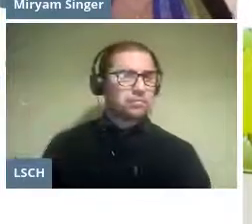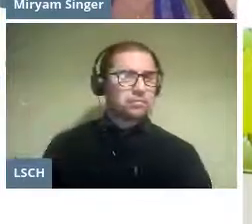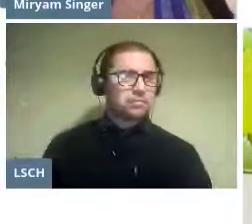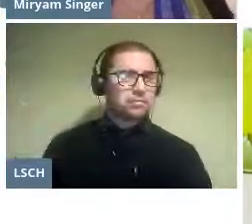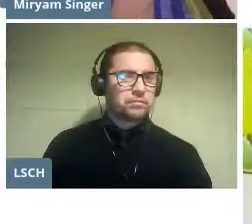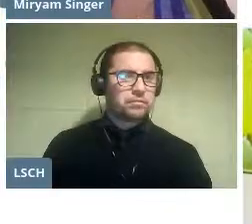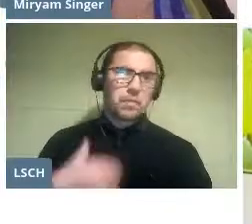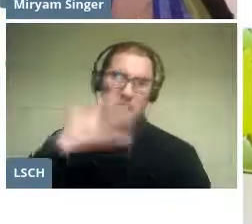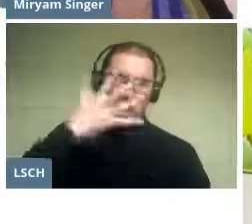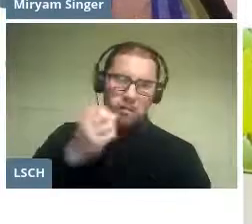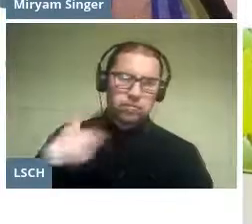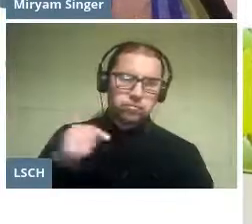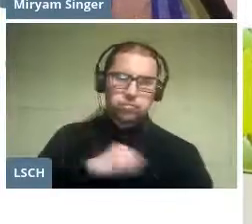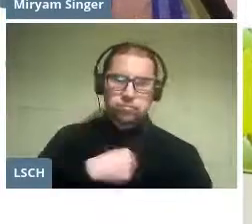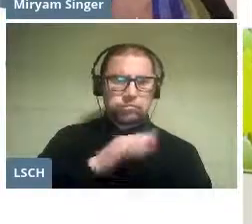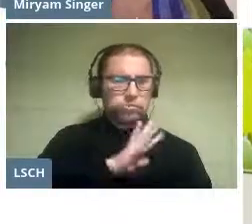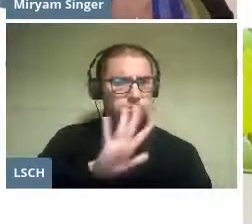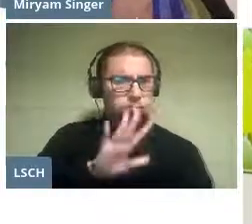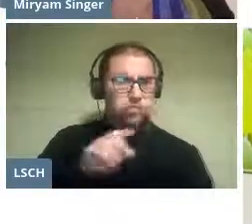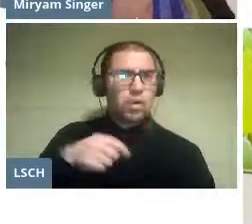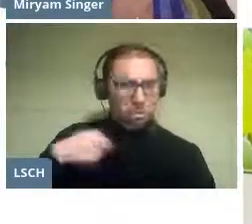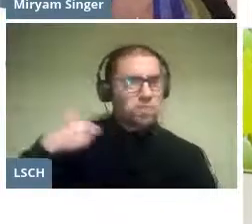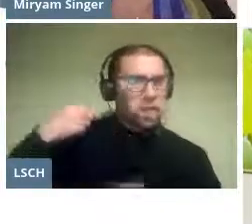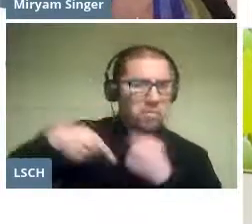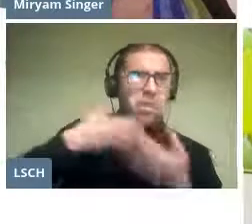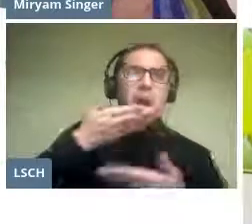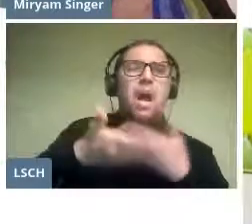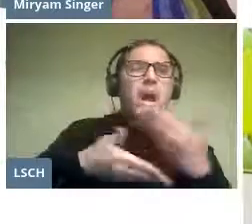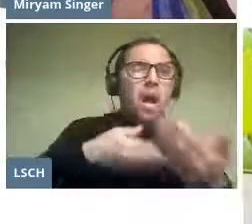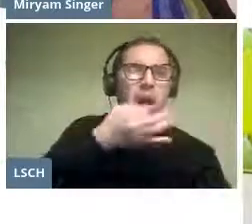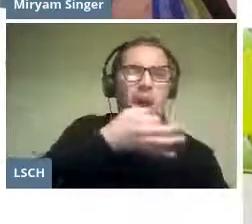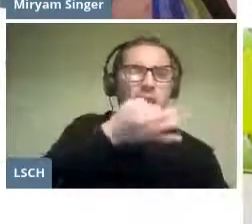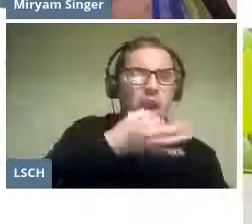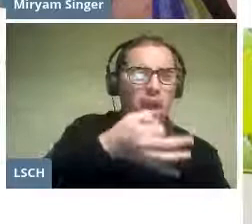As I was saying... Once upon a time there was a forest ranger.